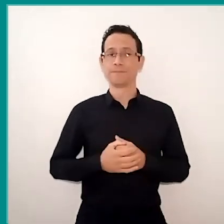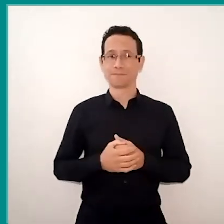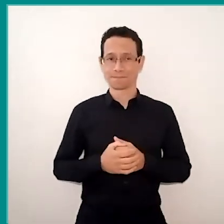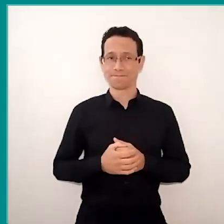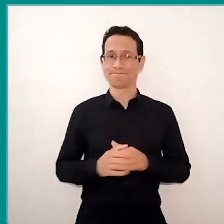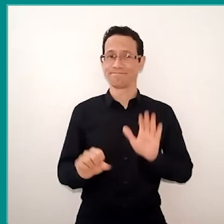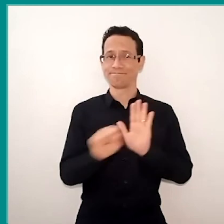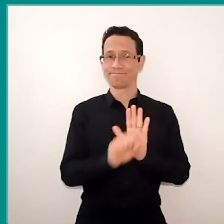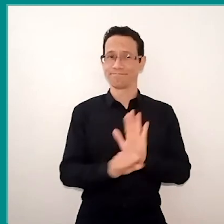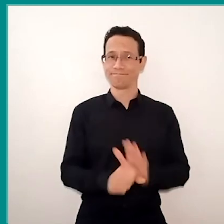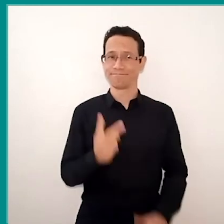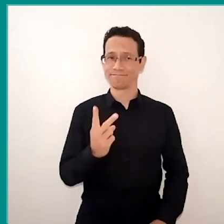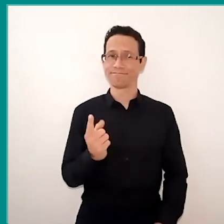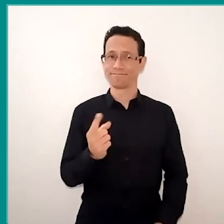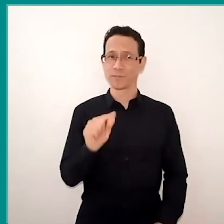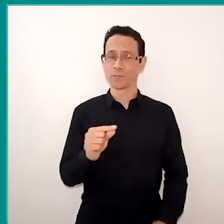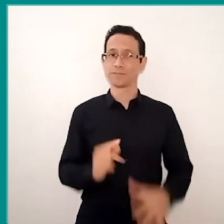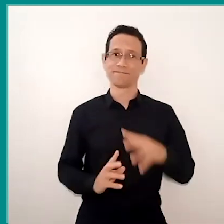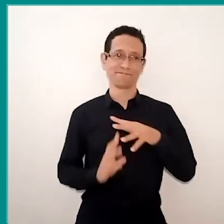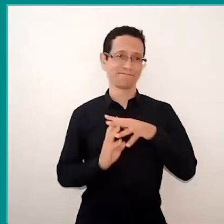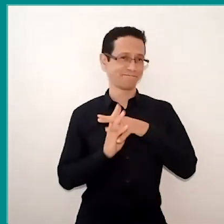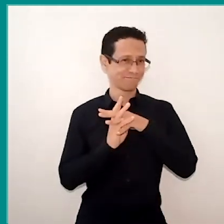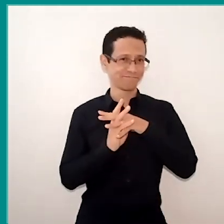as the century of excess of information.